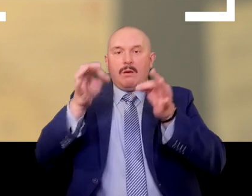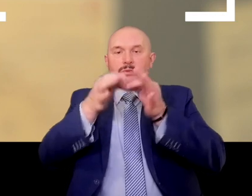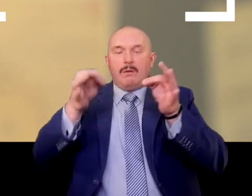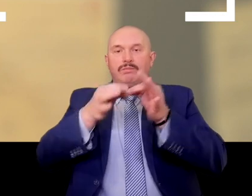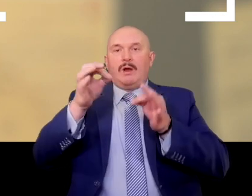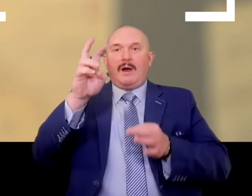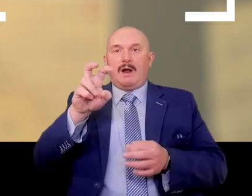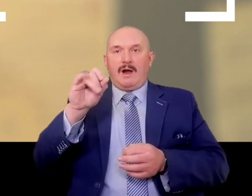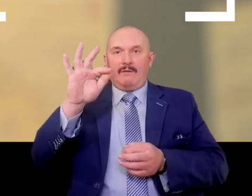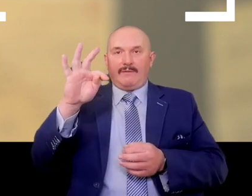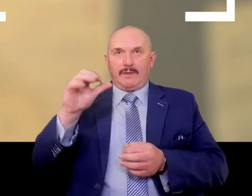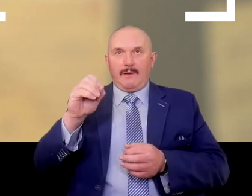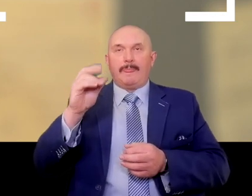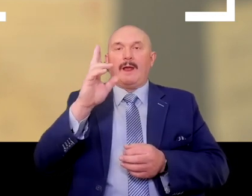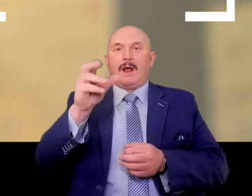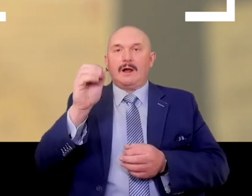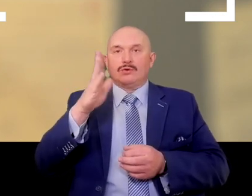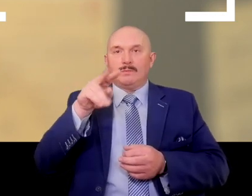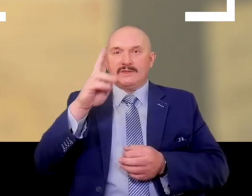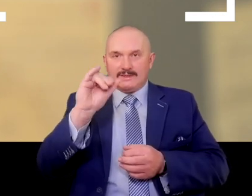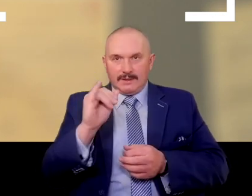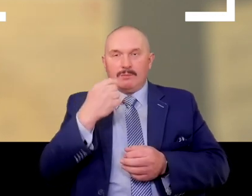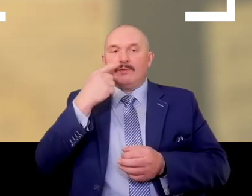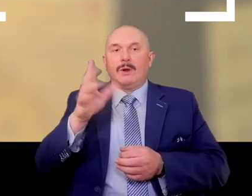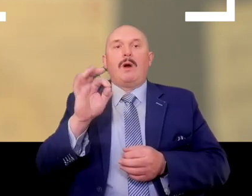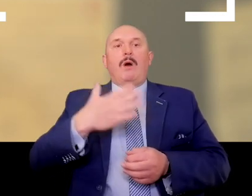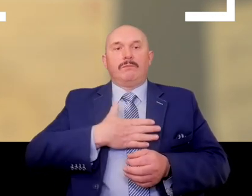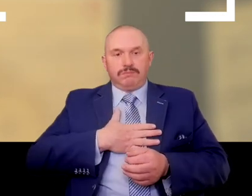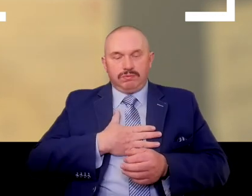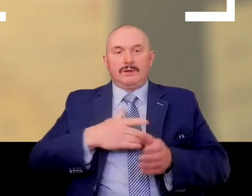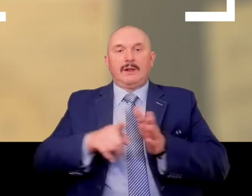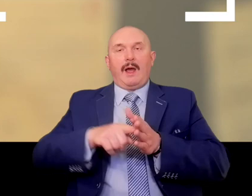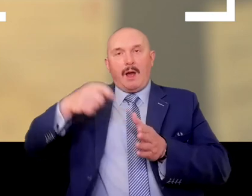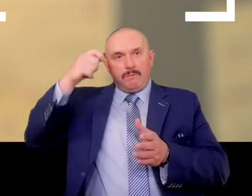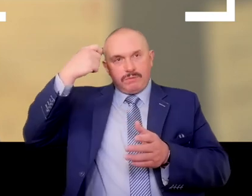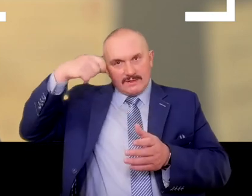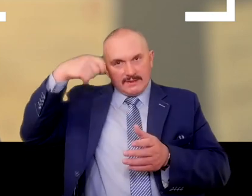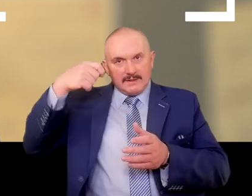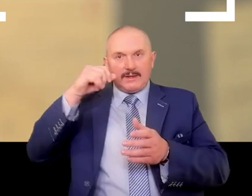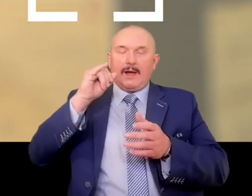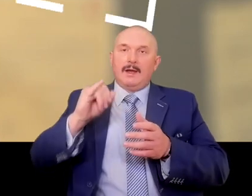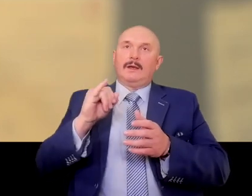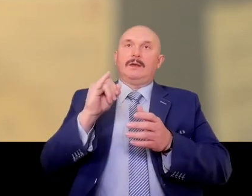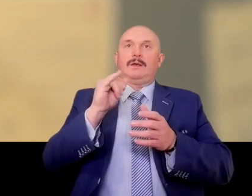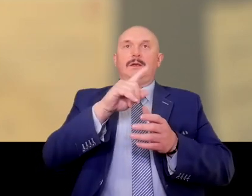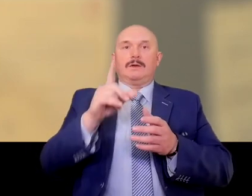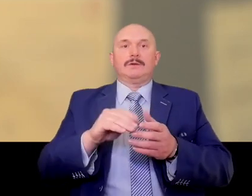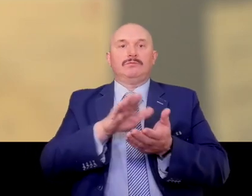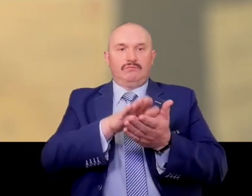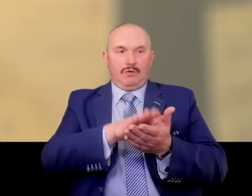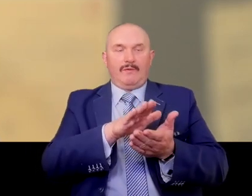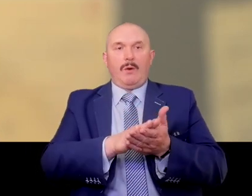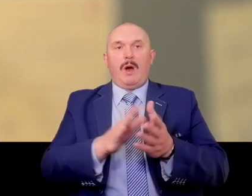and assured of the sisters' and girls' loyalty to the President and that they embrace the affairs of the homeland in prayer.